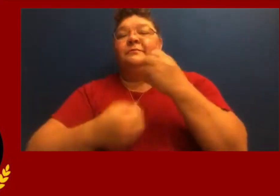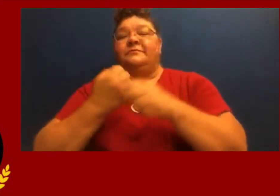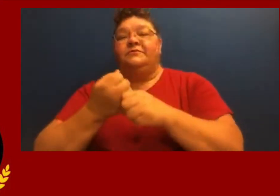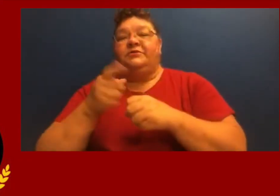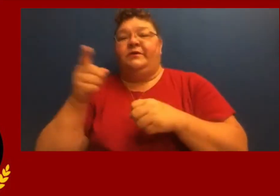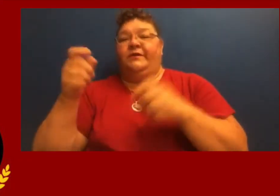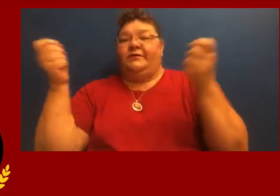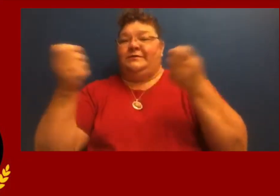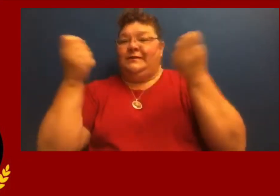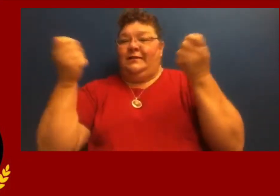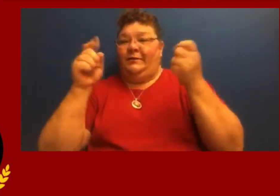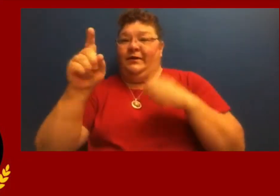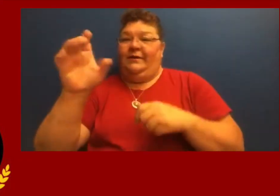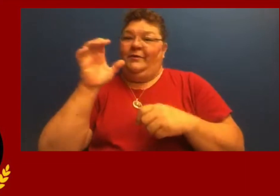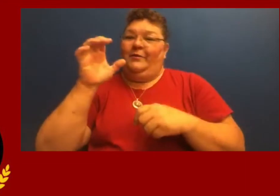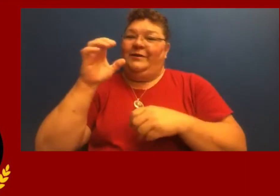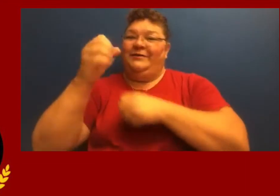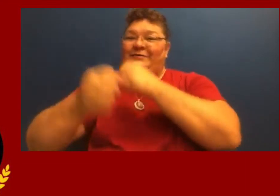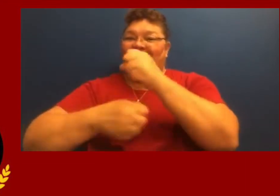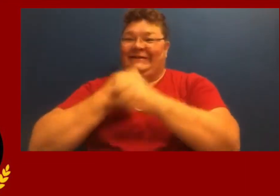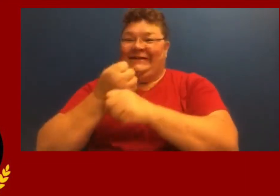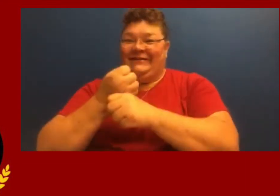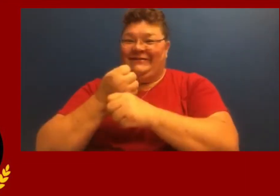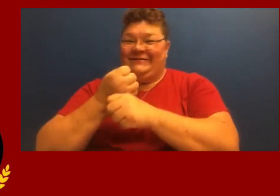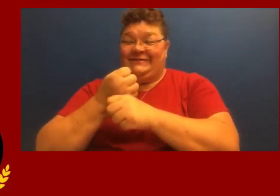This year we are celebrating the 100 year anniversary.